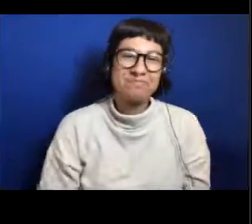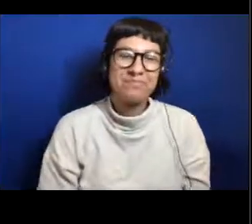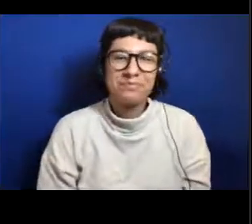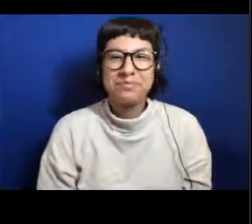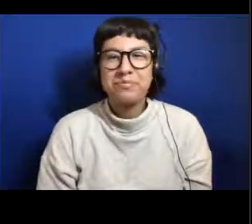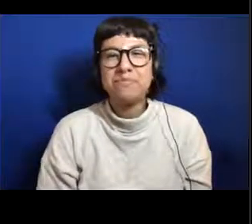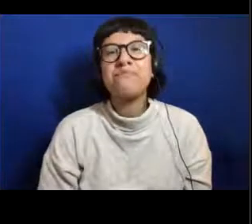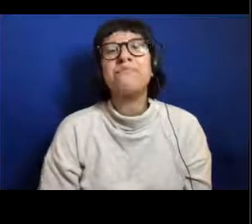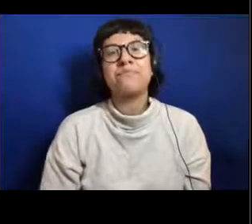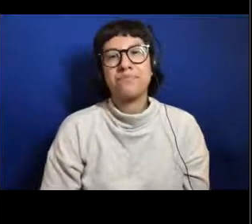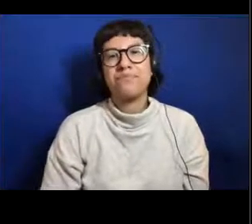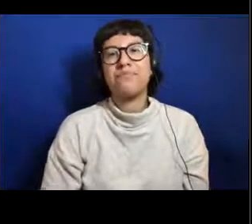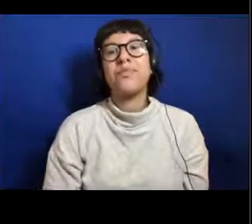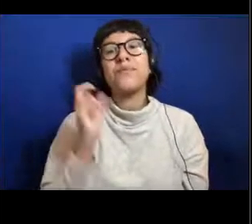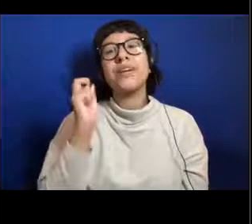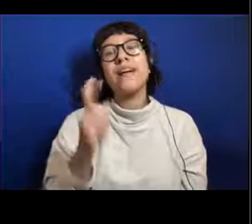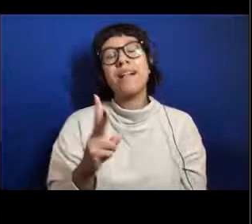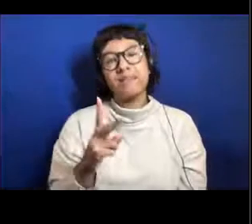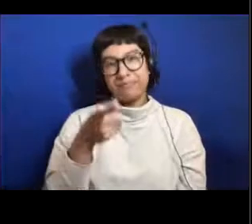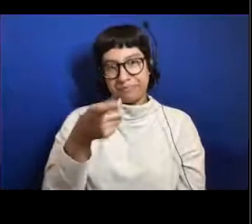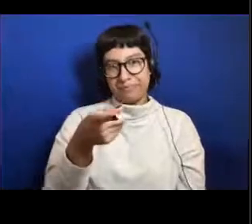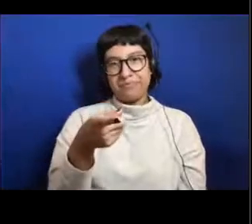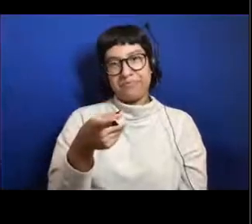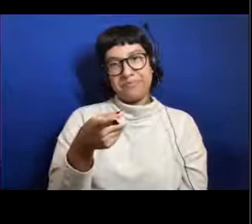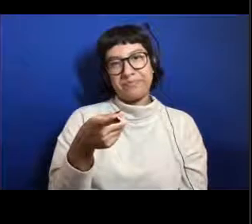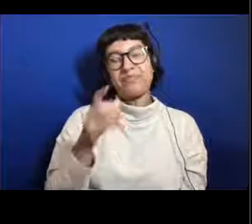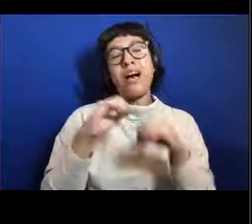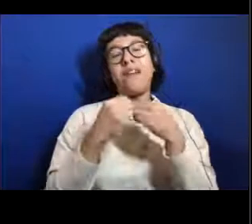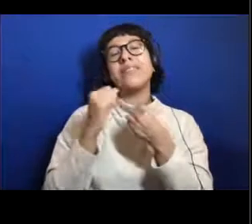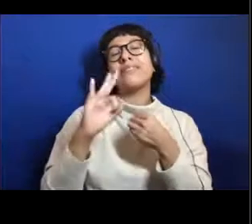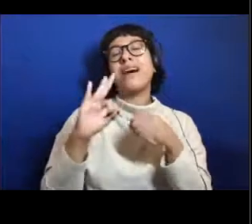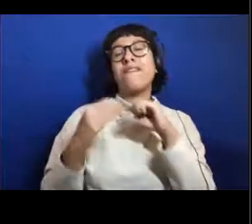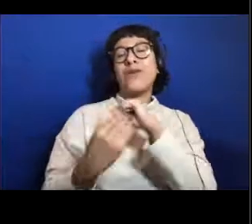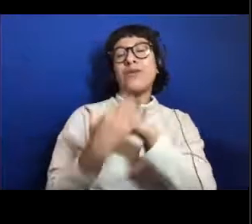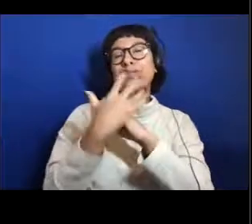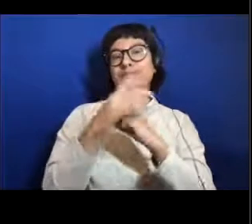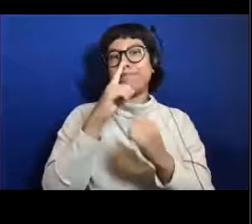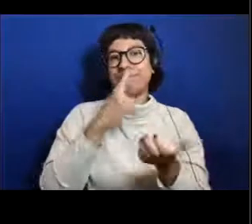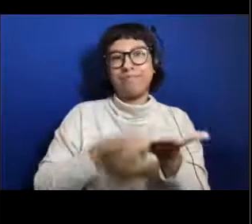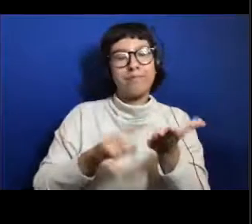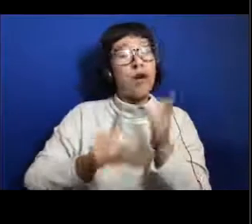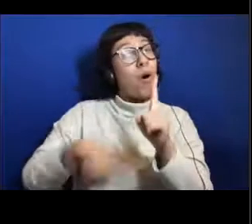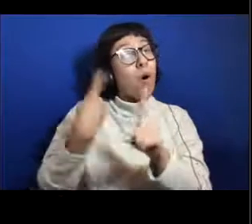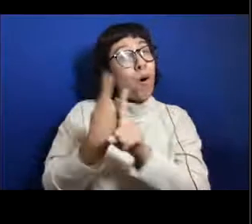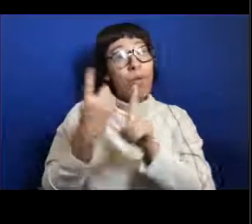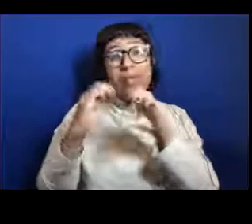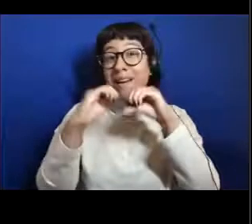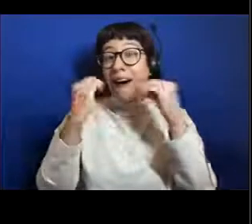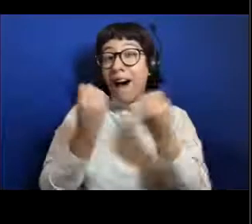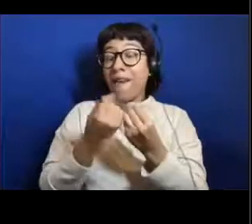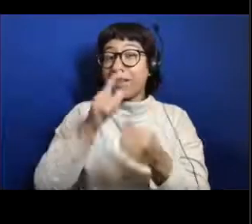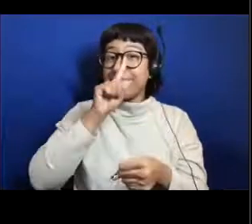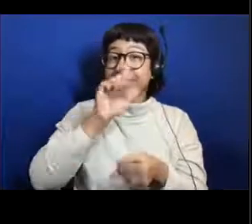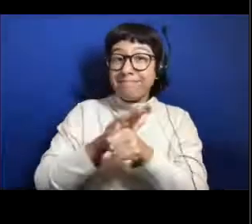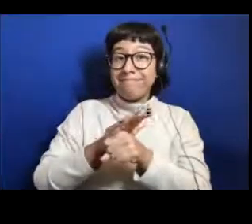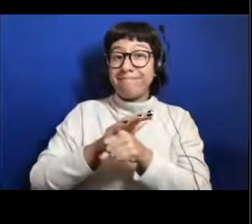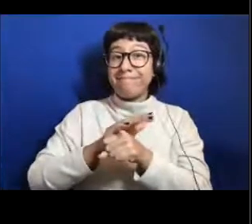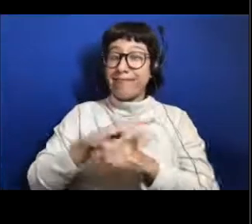So the Office of Ocean Exploration is the only office in the federal government that is dedicated to exploring our largely unknown ocean.